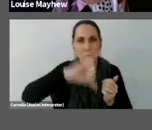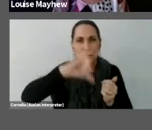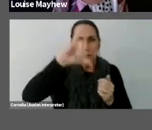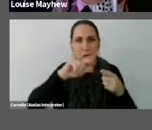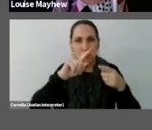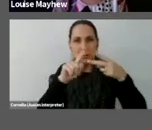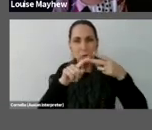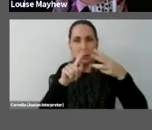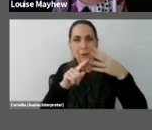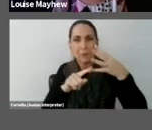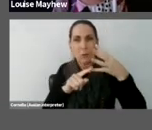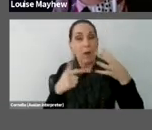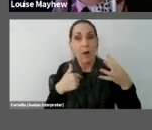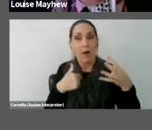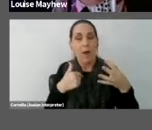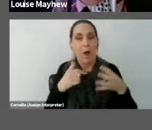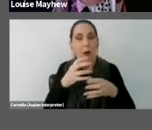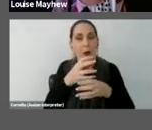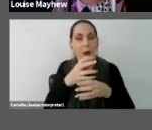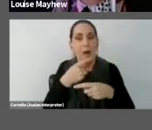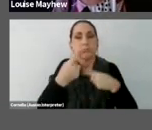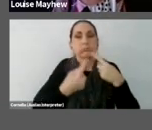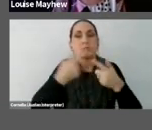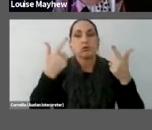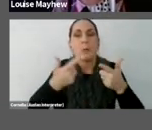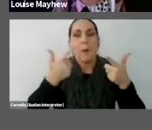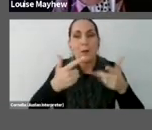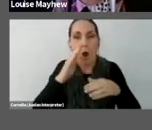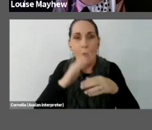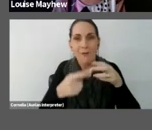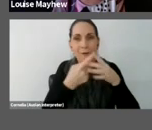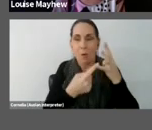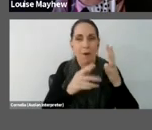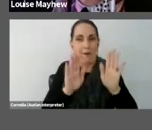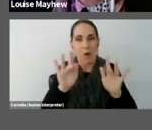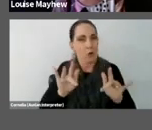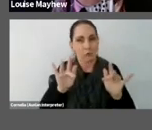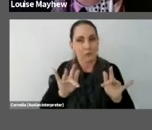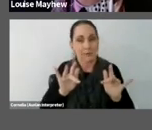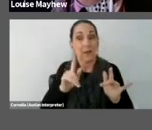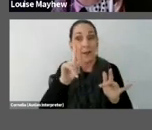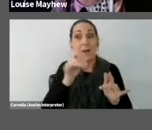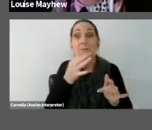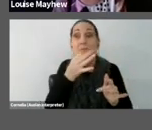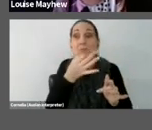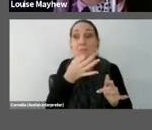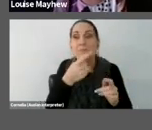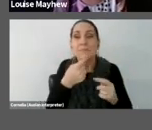I don't want to tell you too much about the artworks I don't want to give it away, but I'll just briefly tell you about the artists.